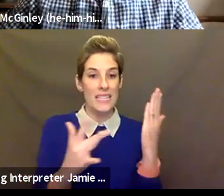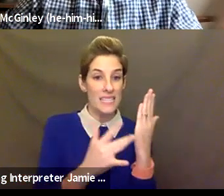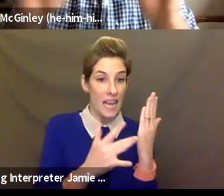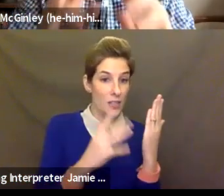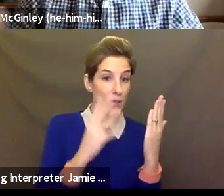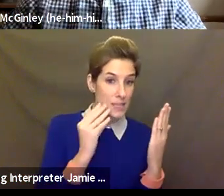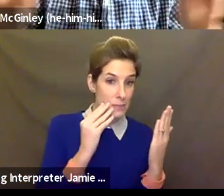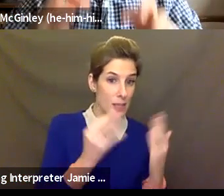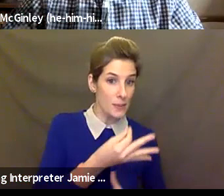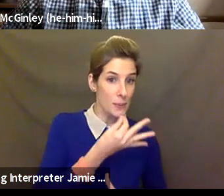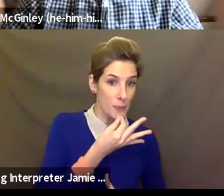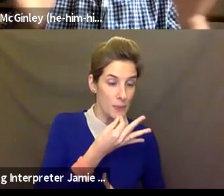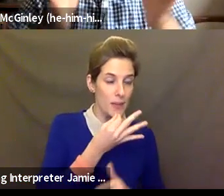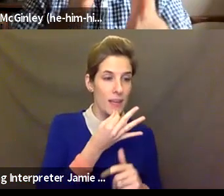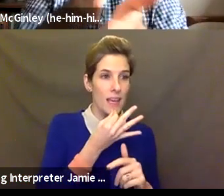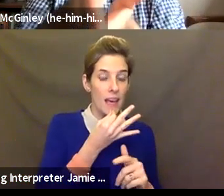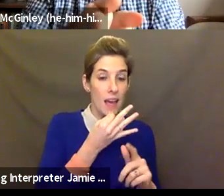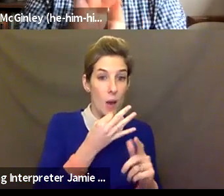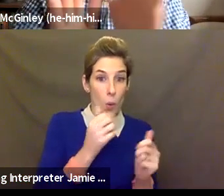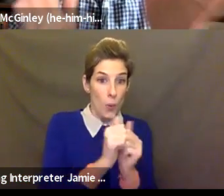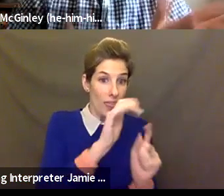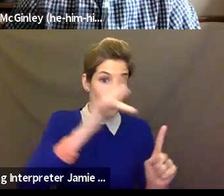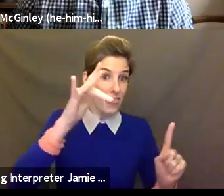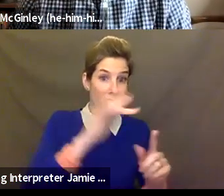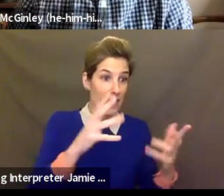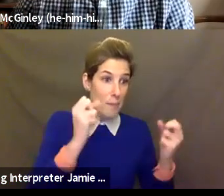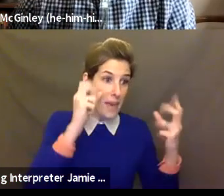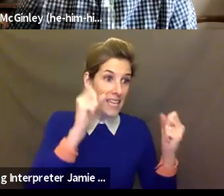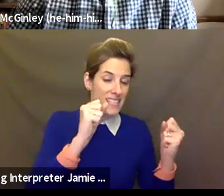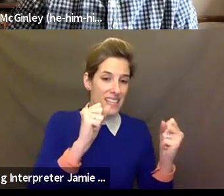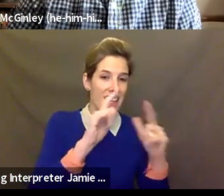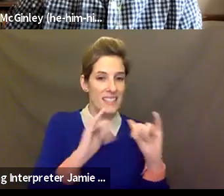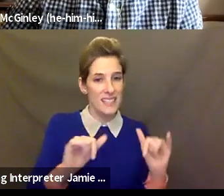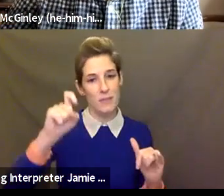shedding away some of the bells and whistles to get to the core of connection has been a game changer. Sorry, Kim.